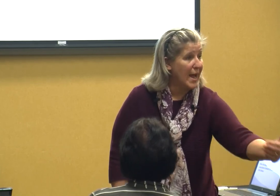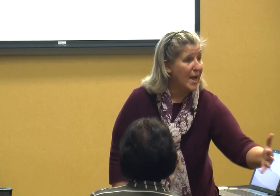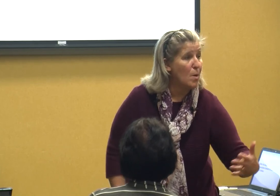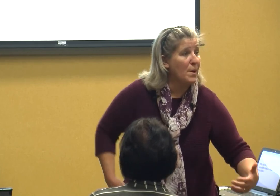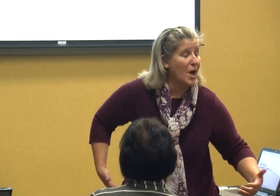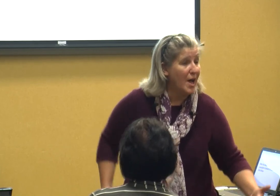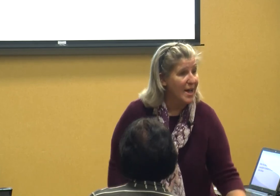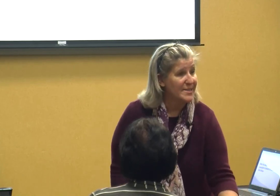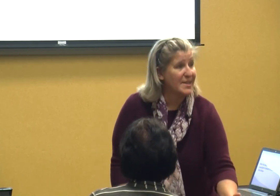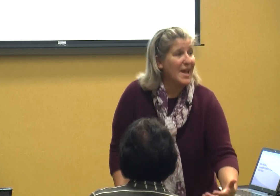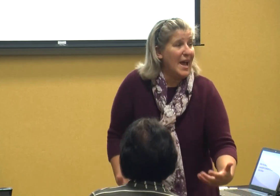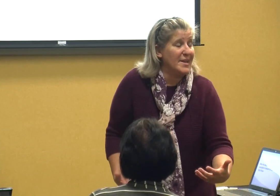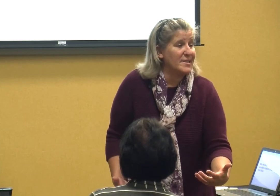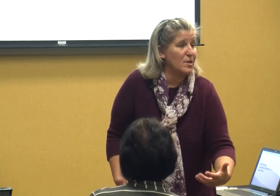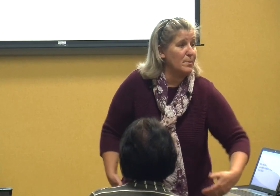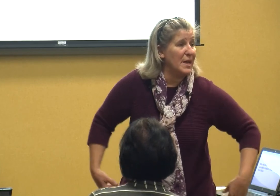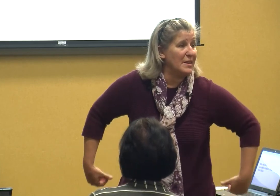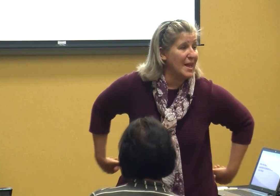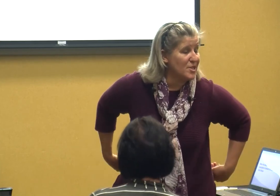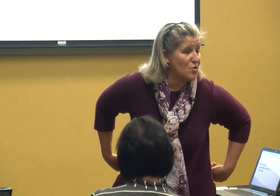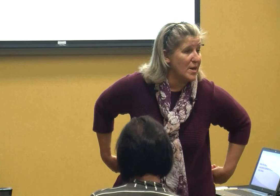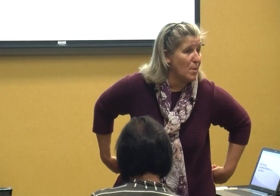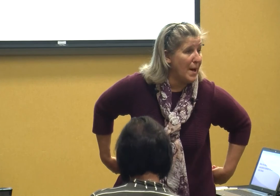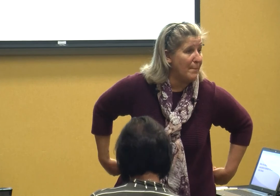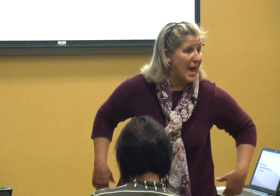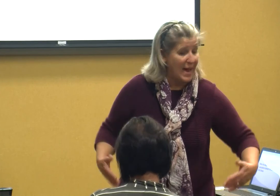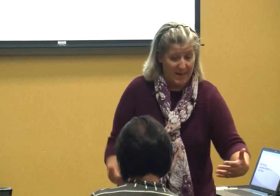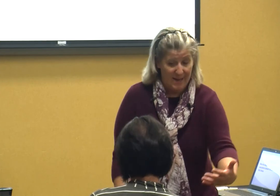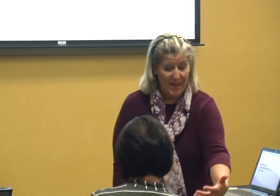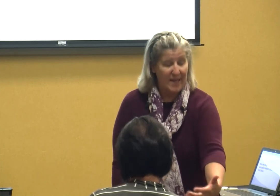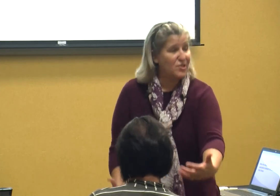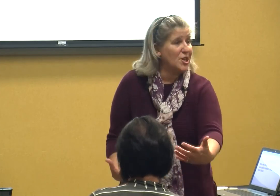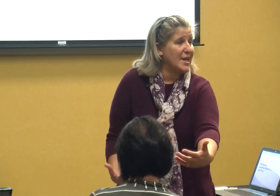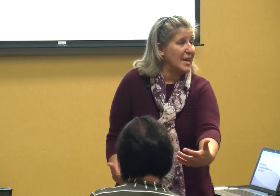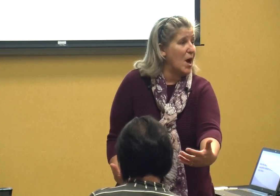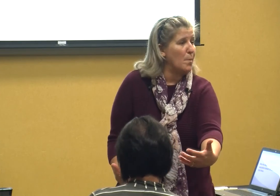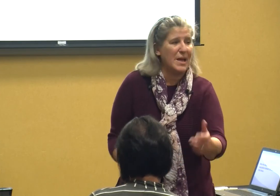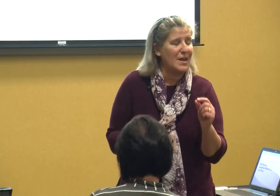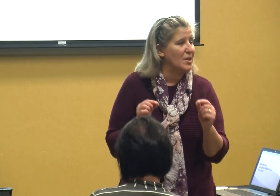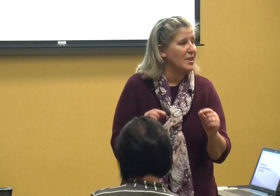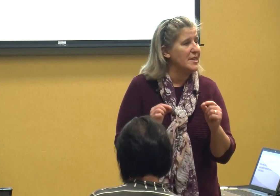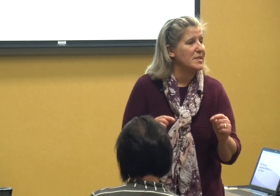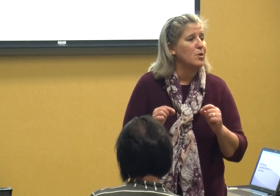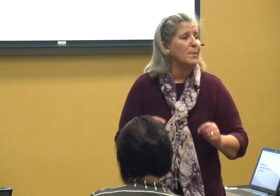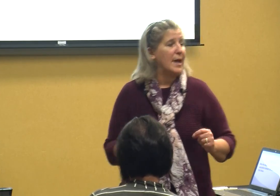help us and it's going to be less strain on my back if she can help me in the least little bit